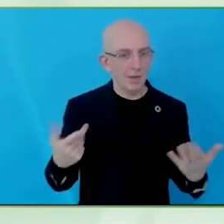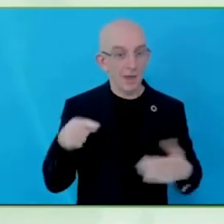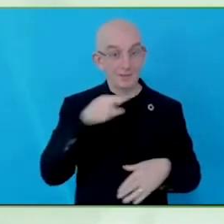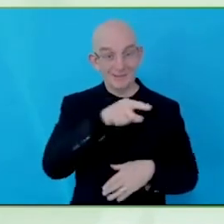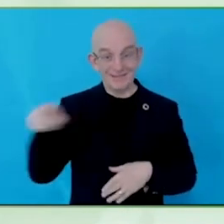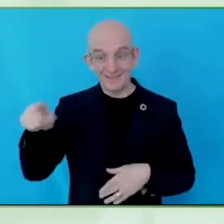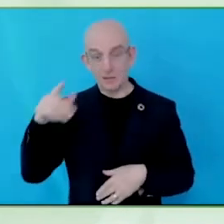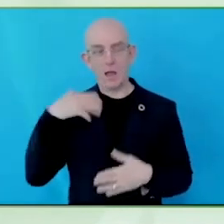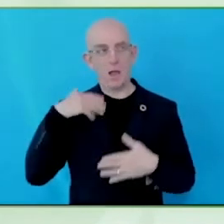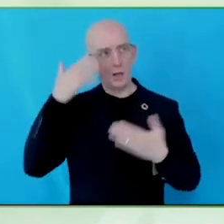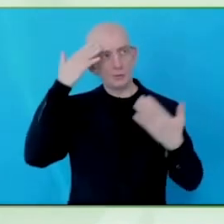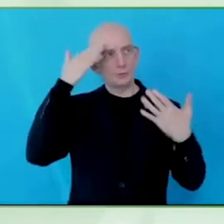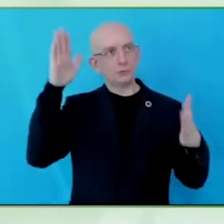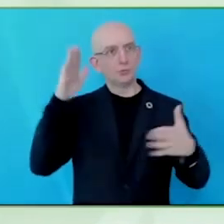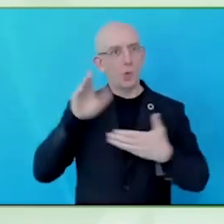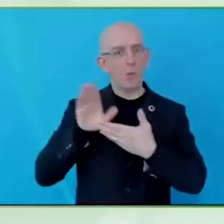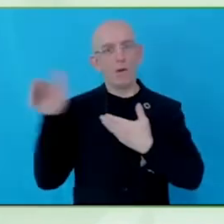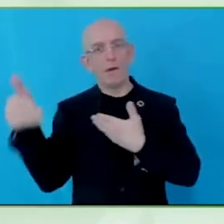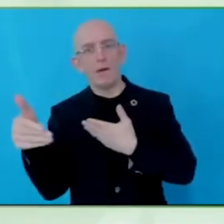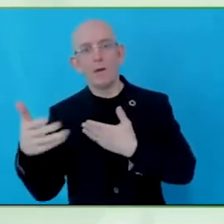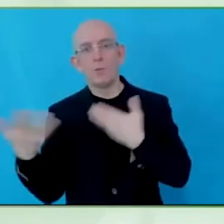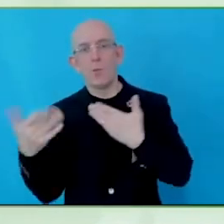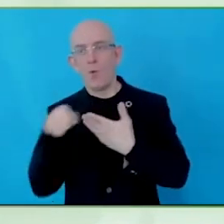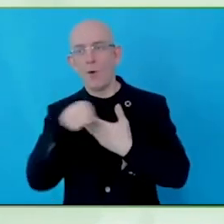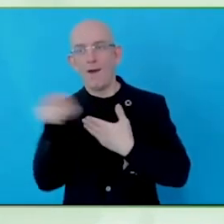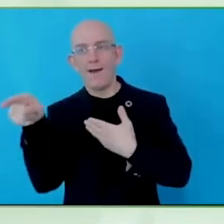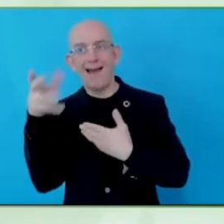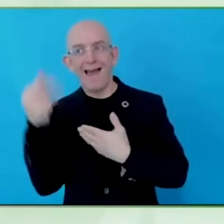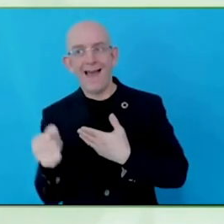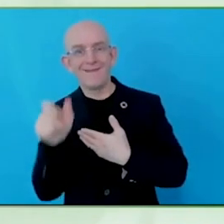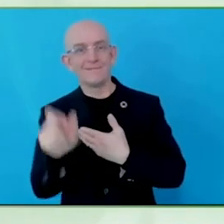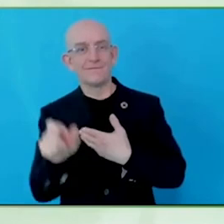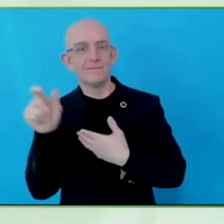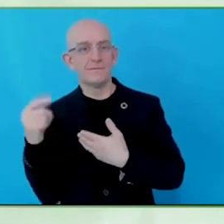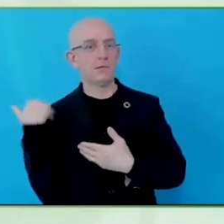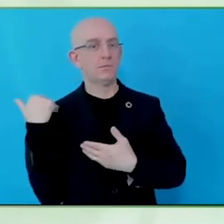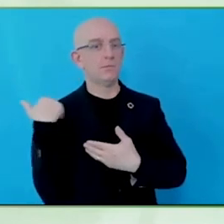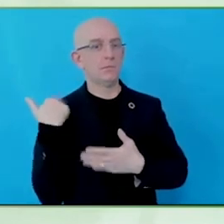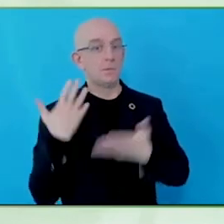And to reach into the community in a way that is fair, inclusive,